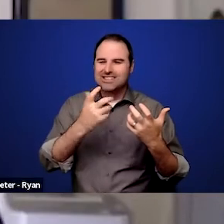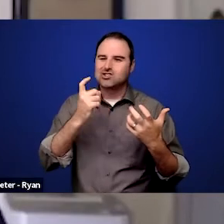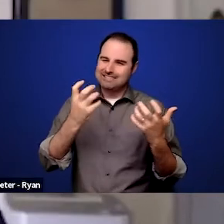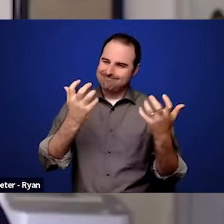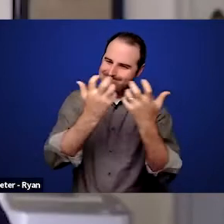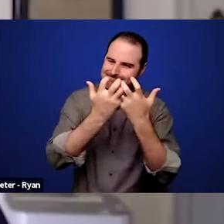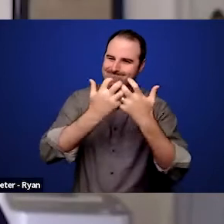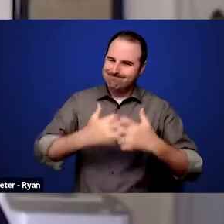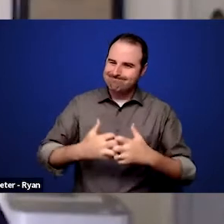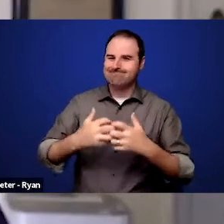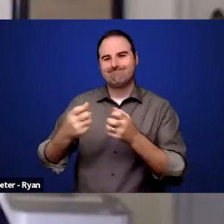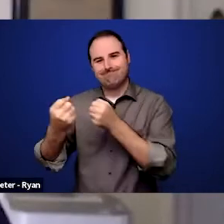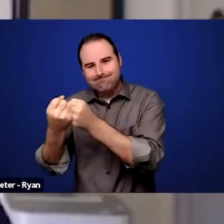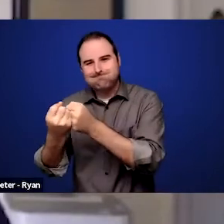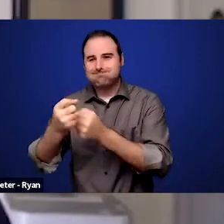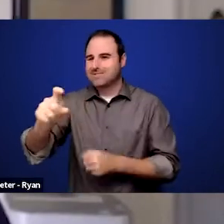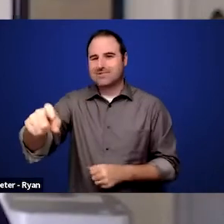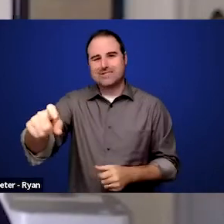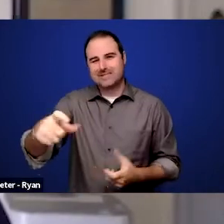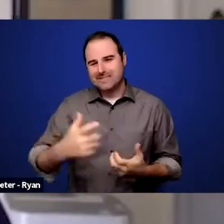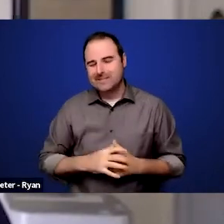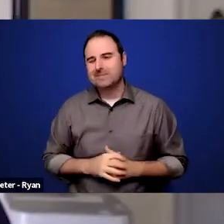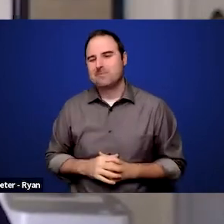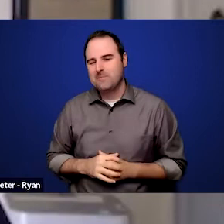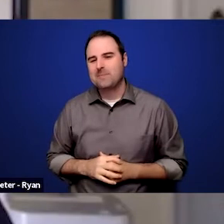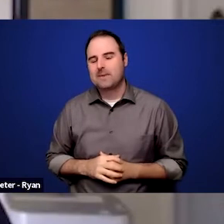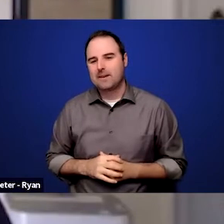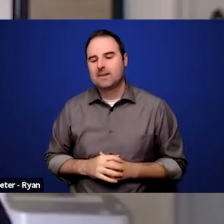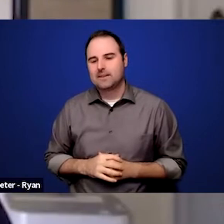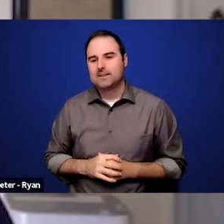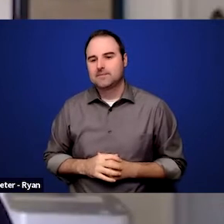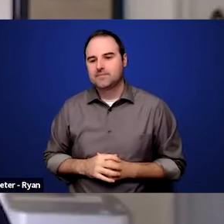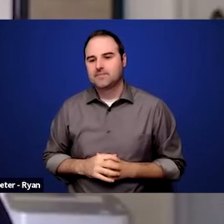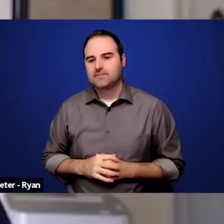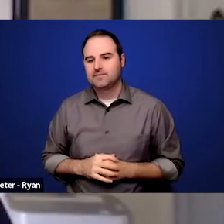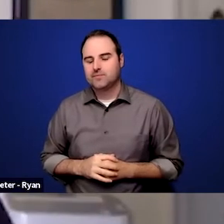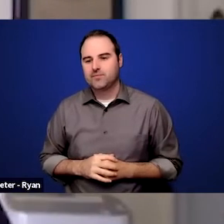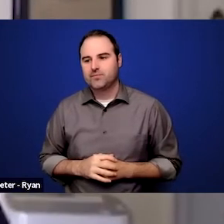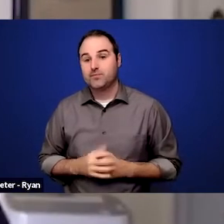So right now we're looking at people who have an effect from COVID,